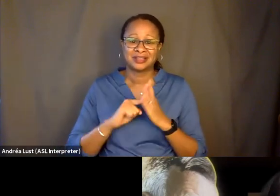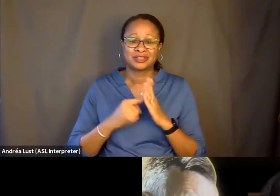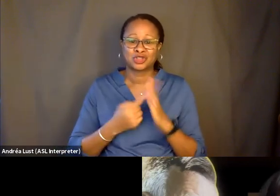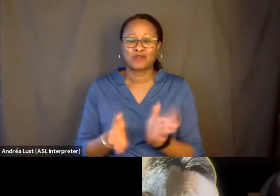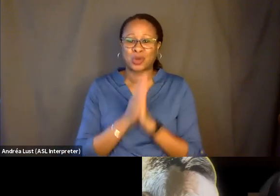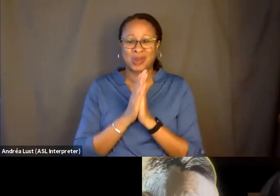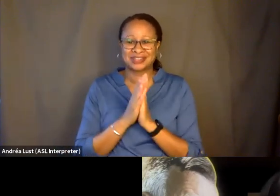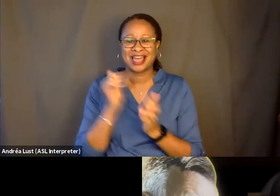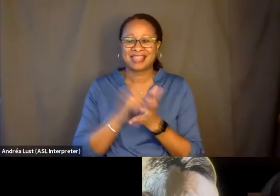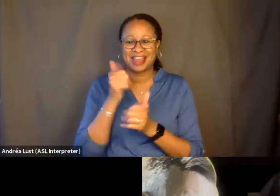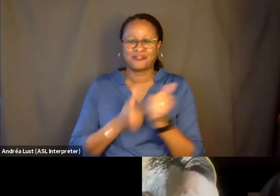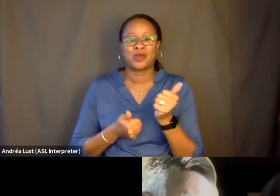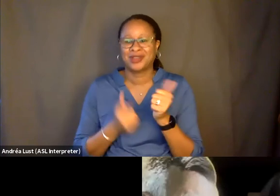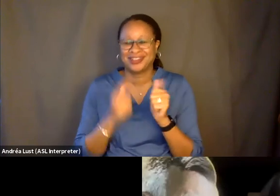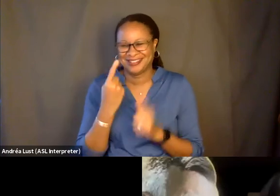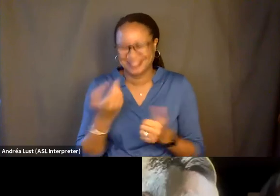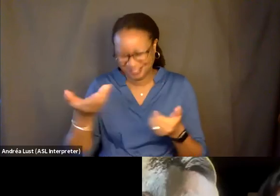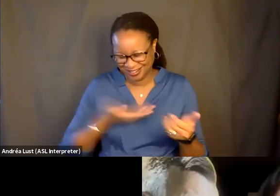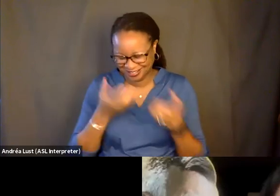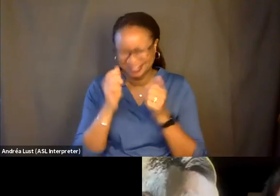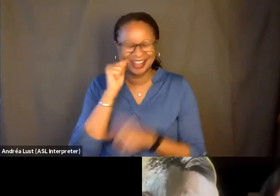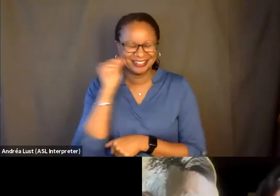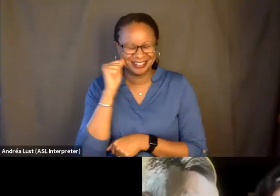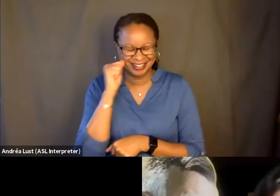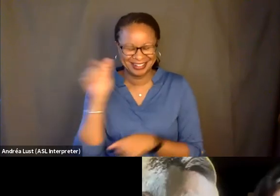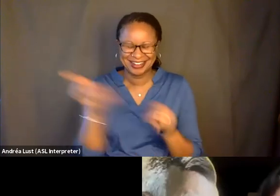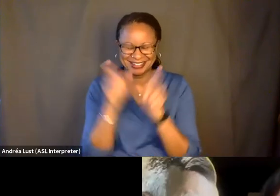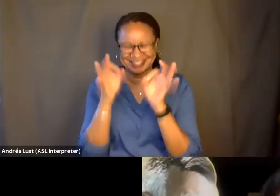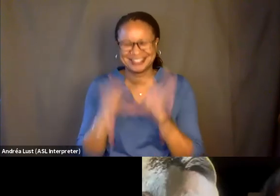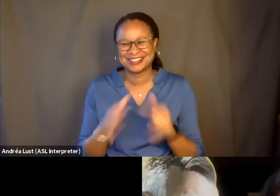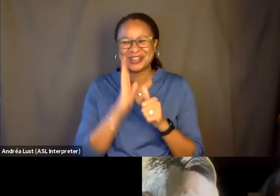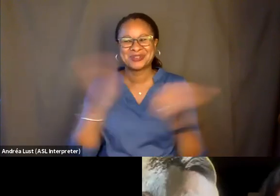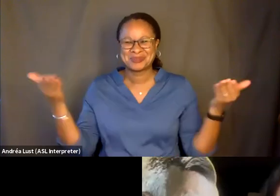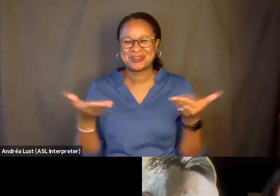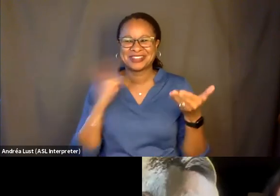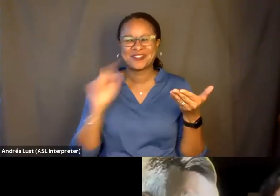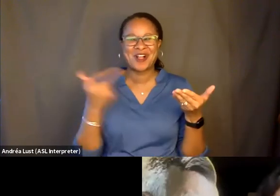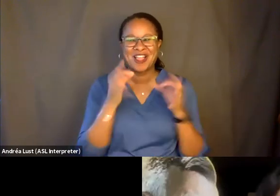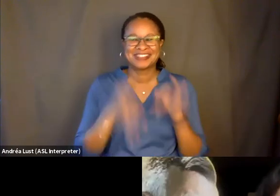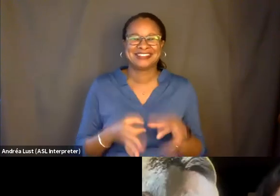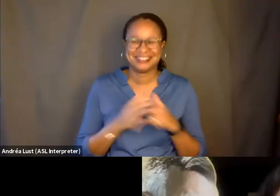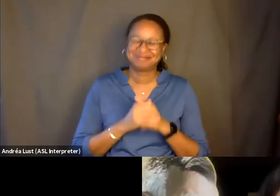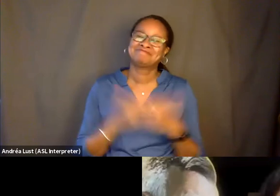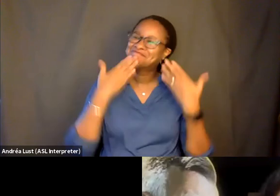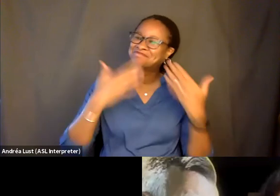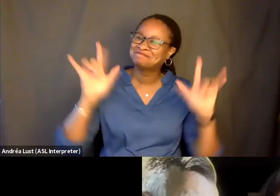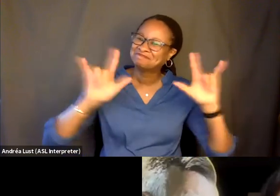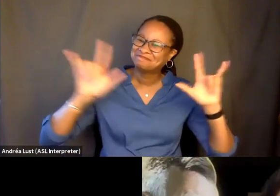that everybody hire Andrea, and that she be present for all interviews. Me too. [CHUCKLES] Right? - Let's keep that going. It's so fun.